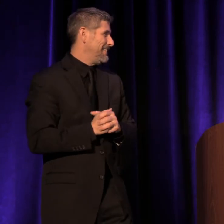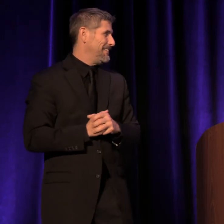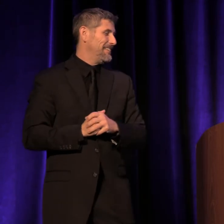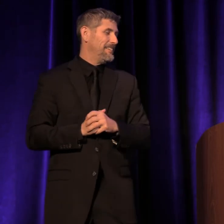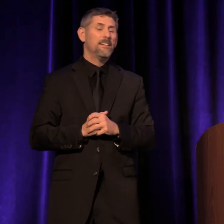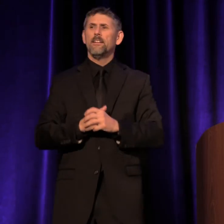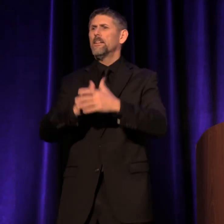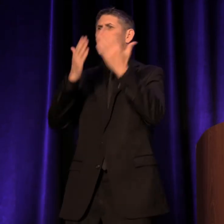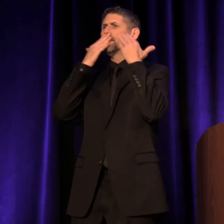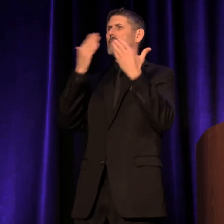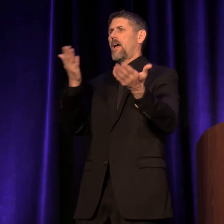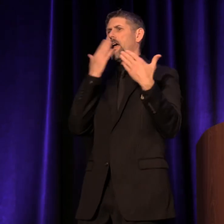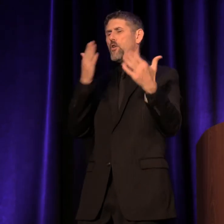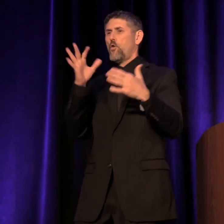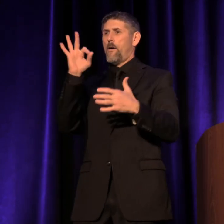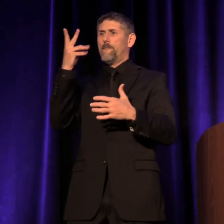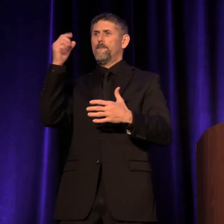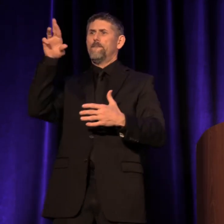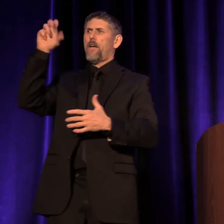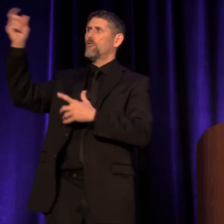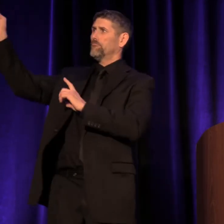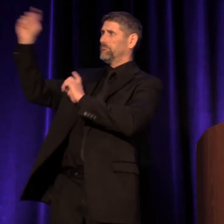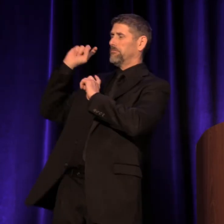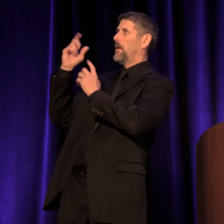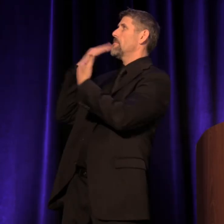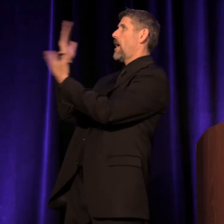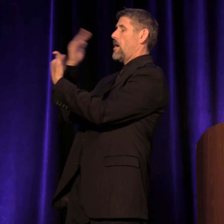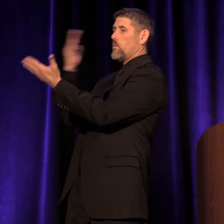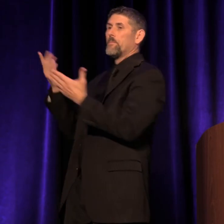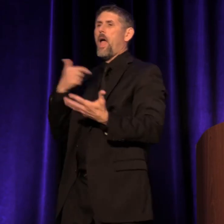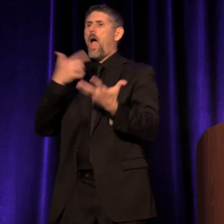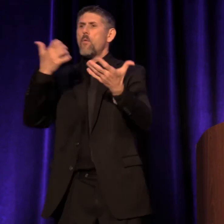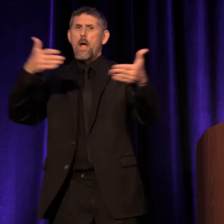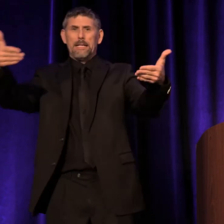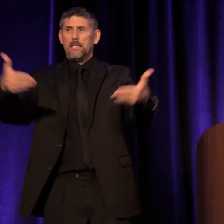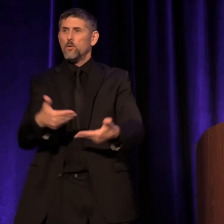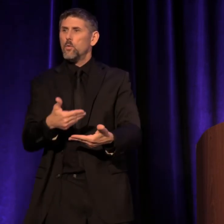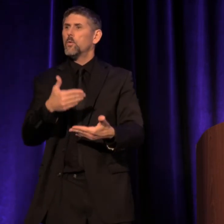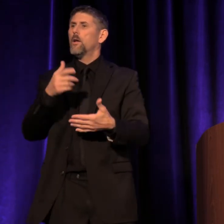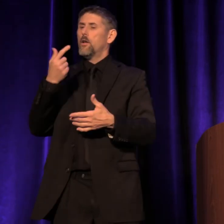Thank you, funders. I also want to introduce you to the grantees